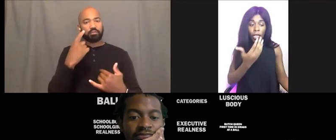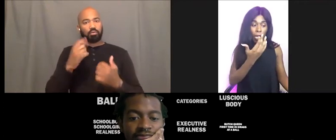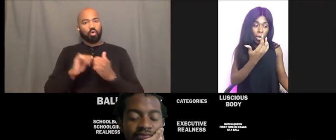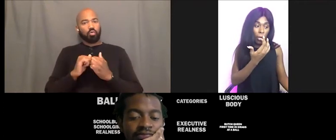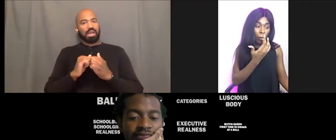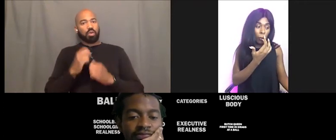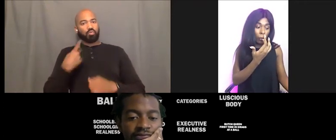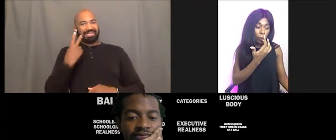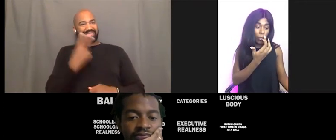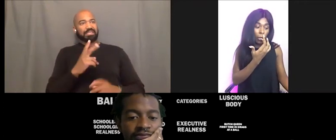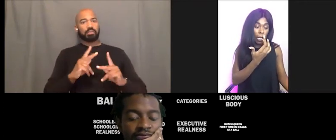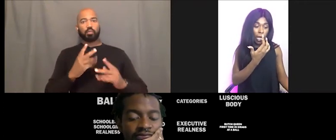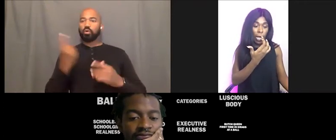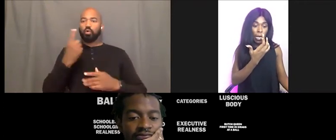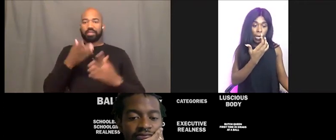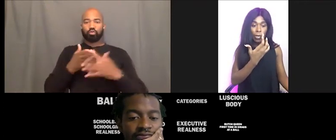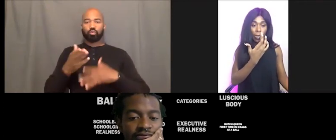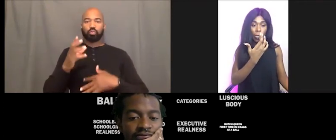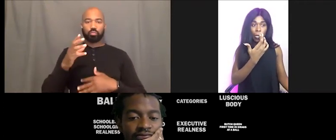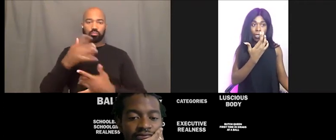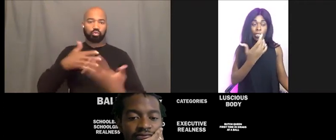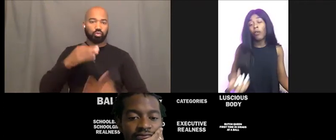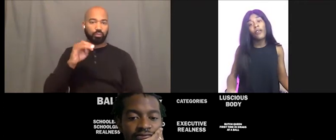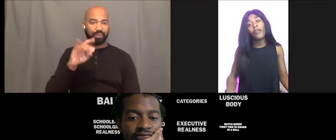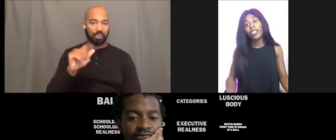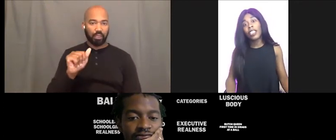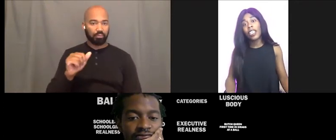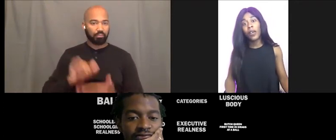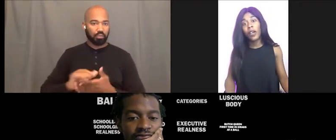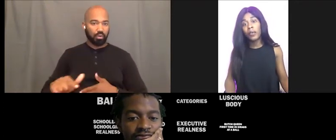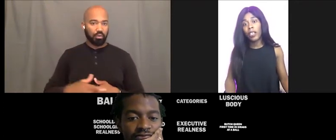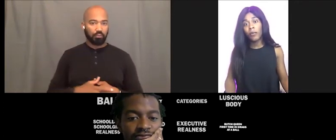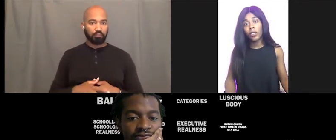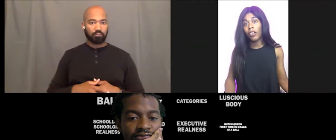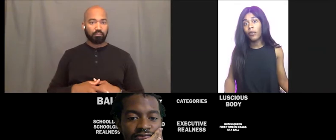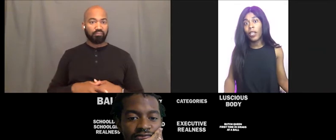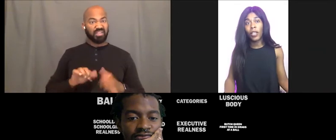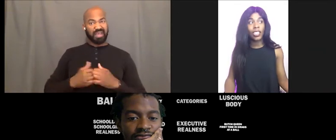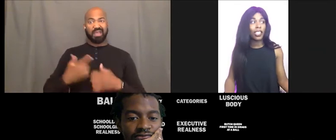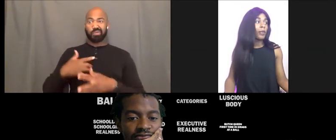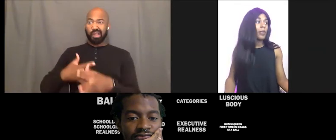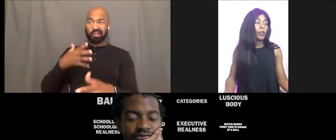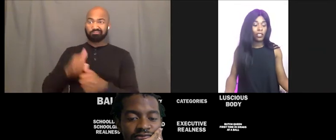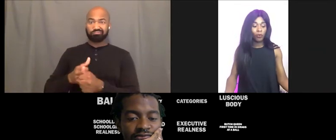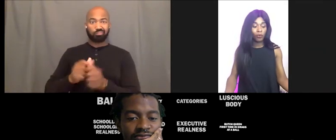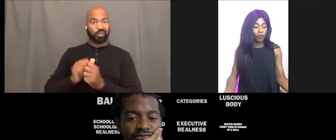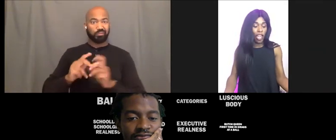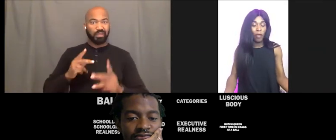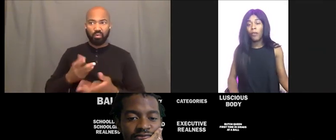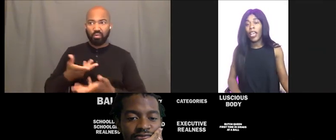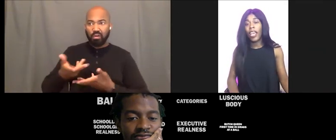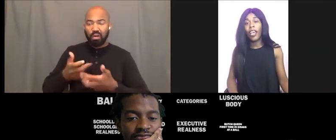Um, and it's the only way for us to keep up with some, certain people. Like there's people that you, family you may have